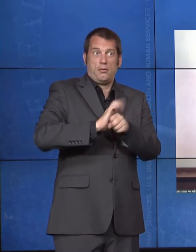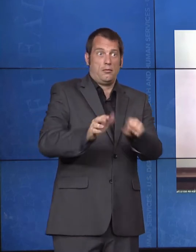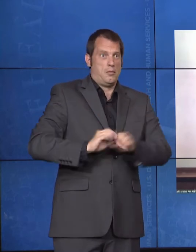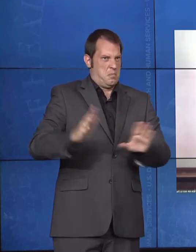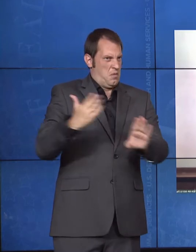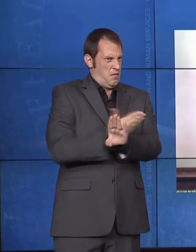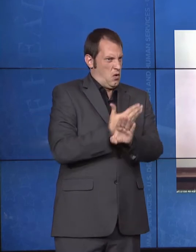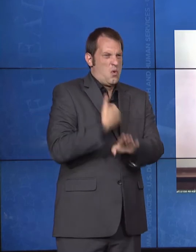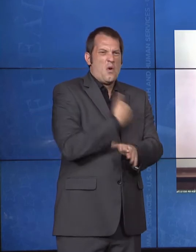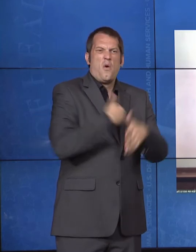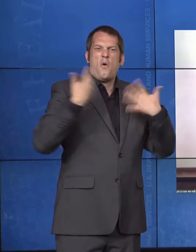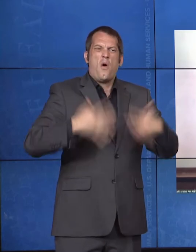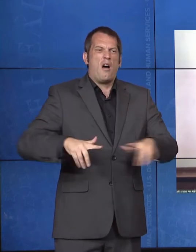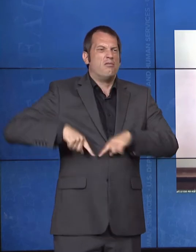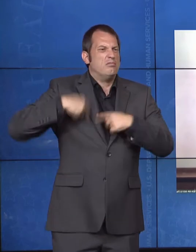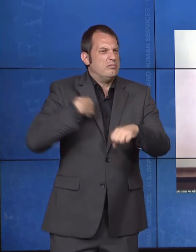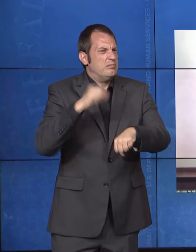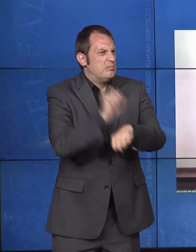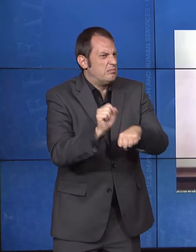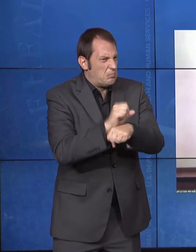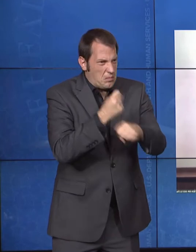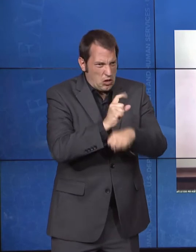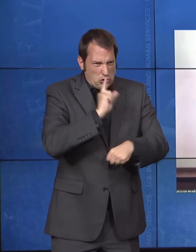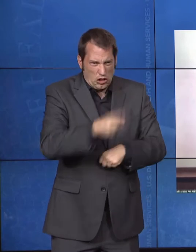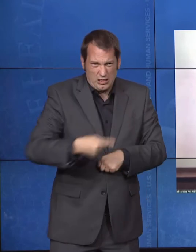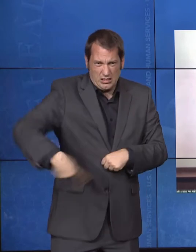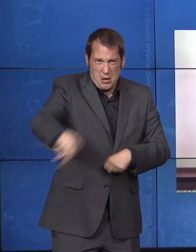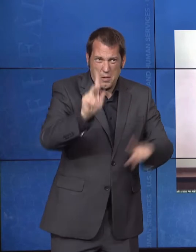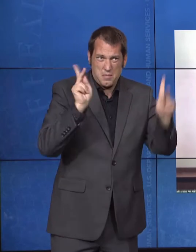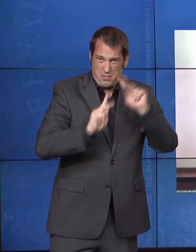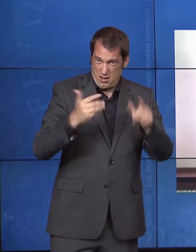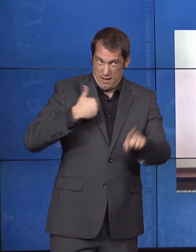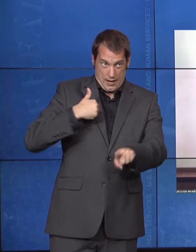access to the services and supports that are critical to living and fully participating